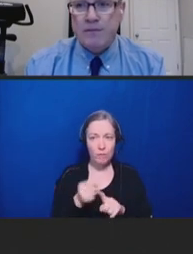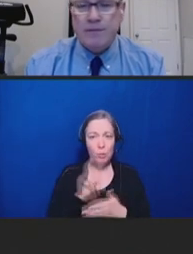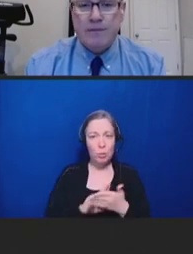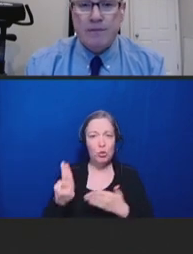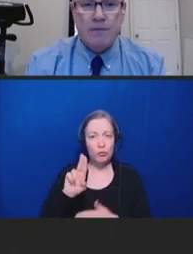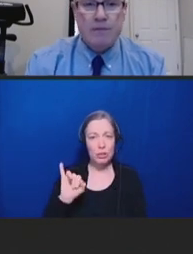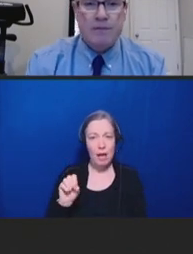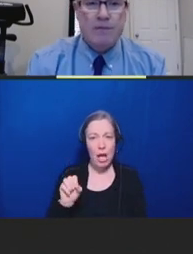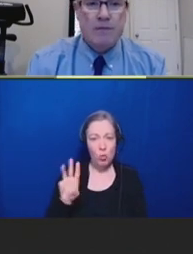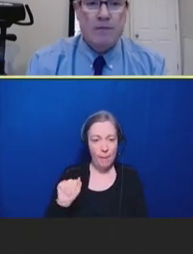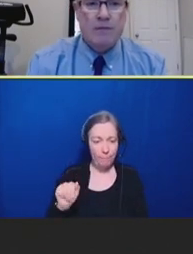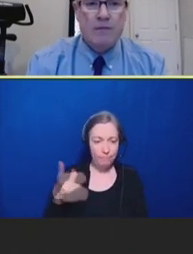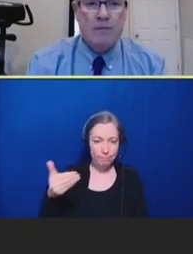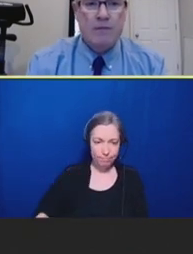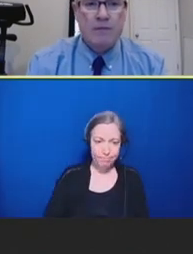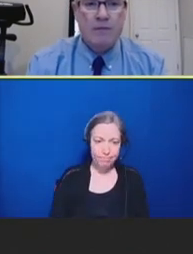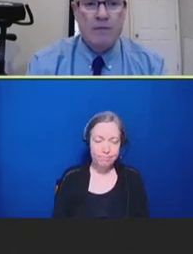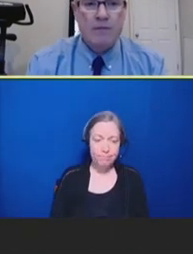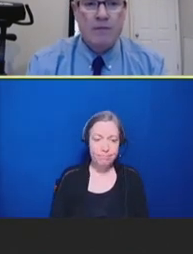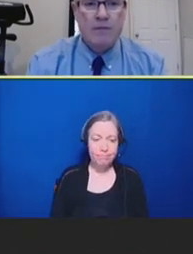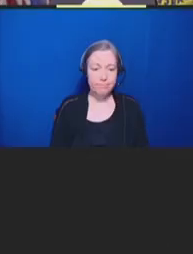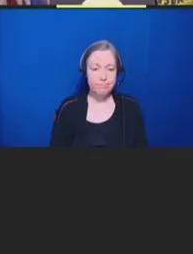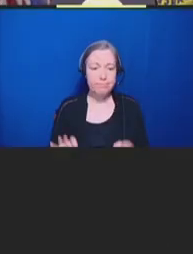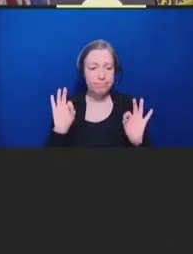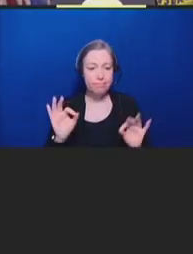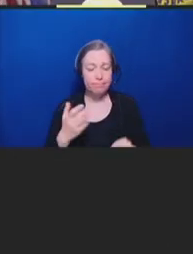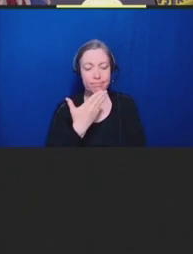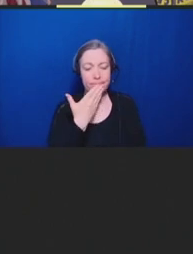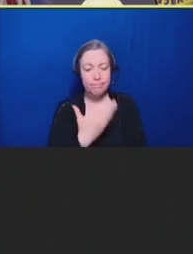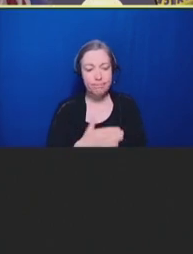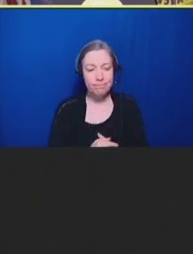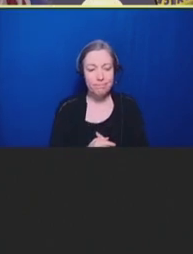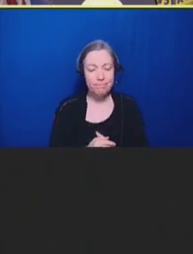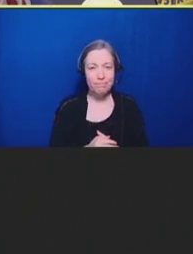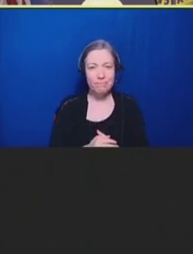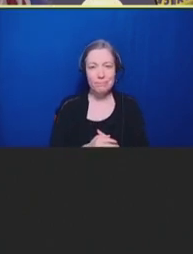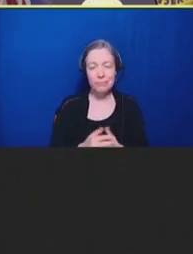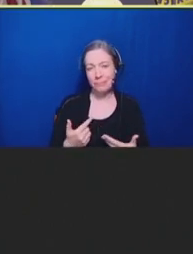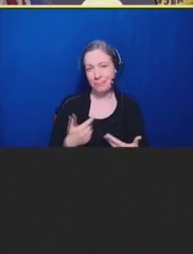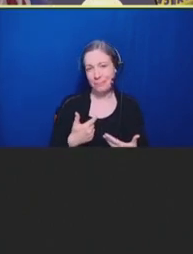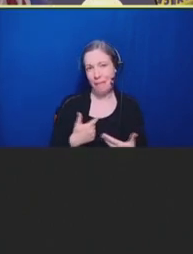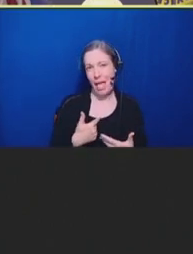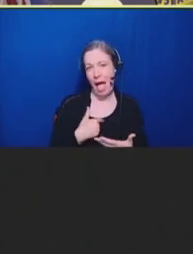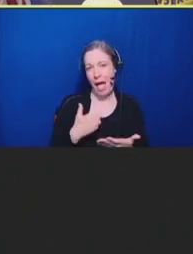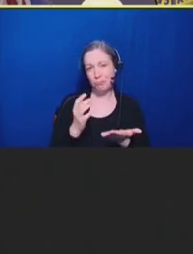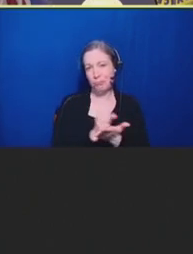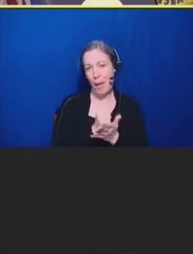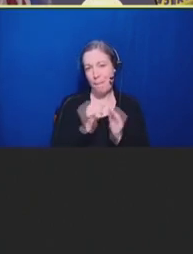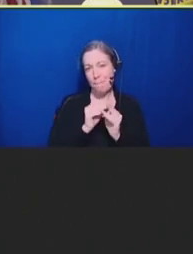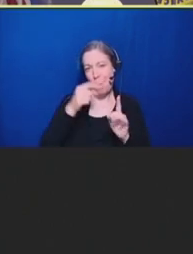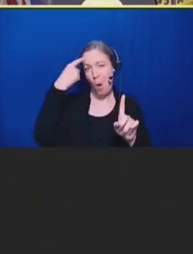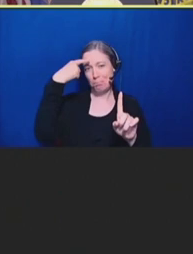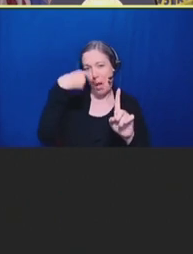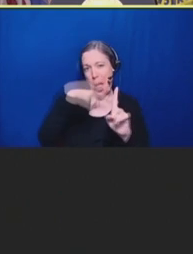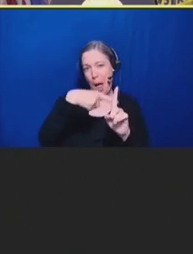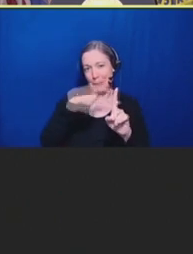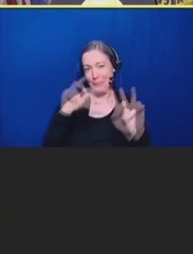Aaron Scherer: All right. Thanks. So, I get the little more optimistically topic,